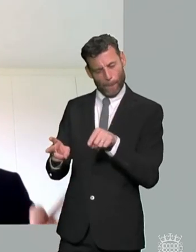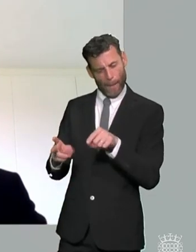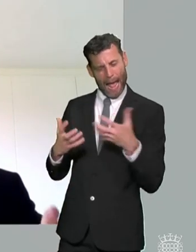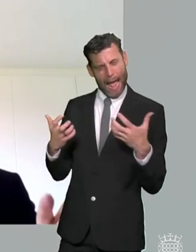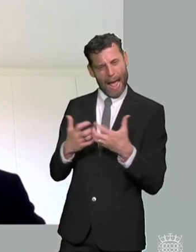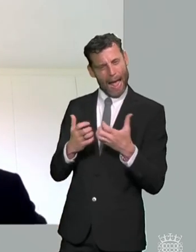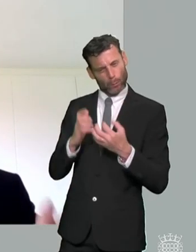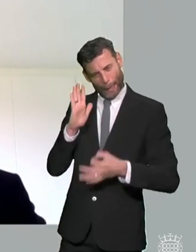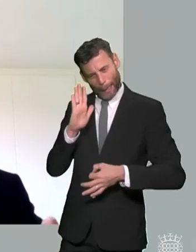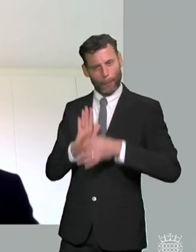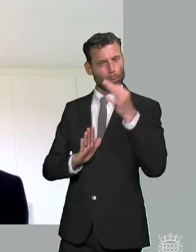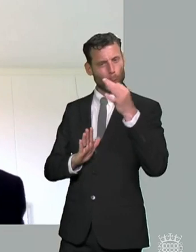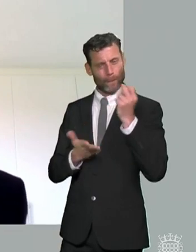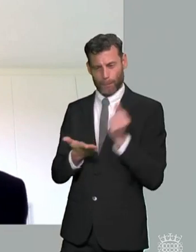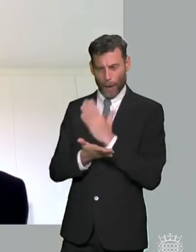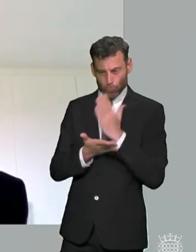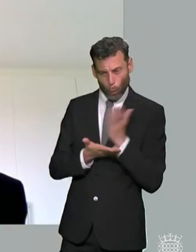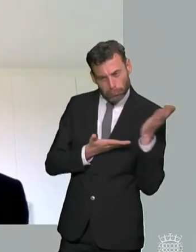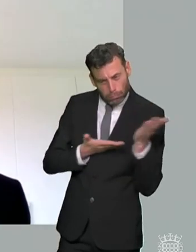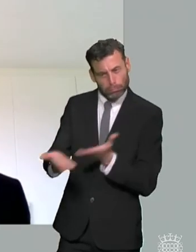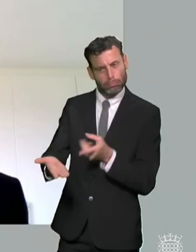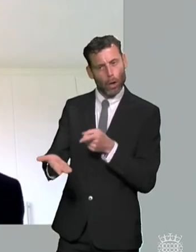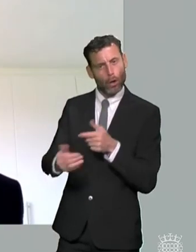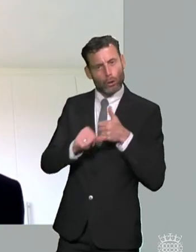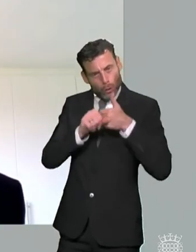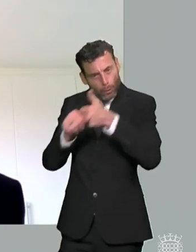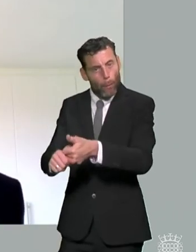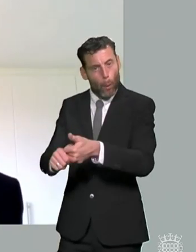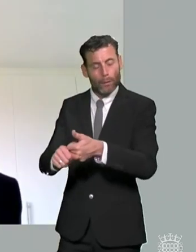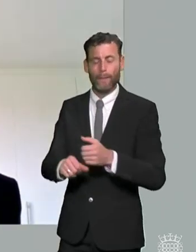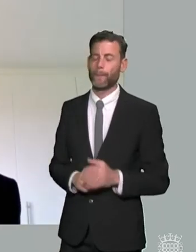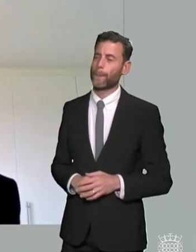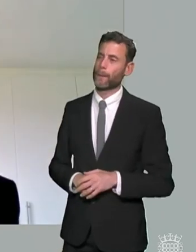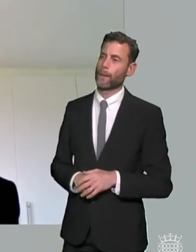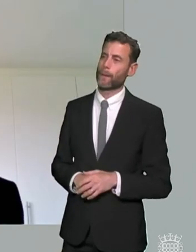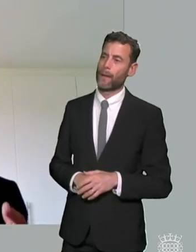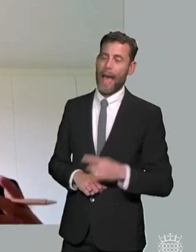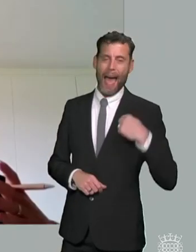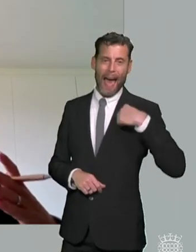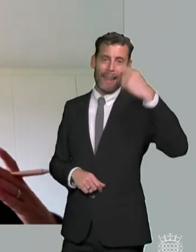who get an scn support and info more informally in schools and also if you want to look at things